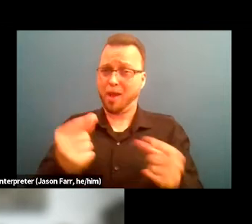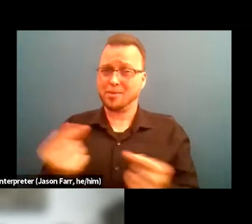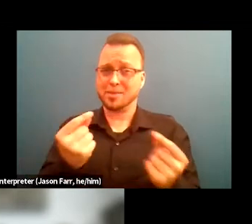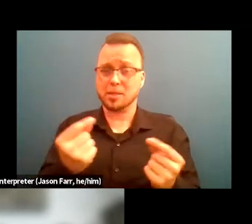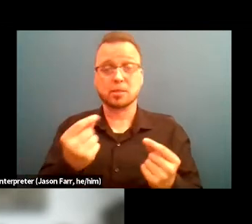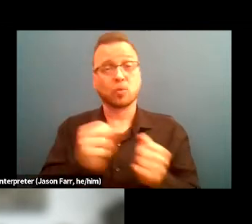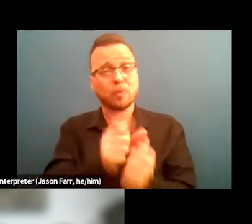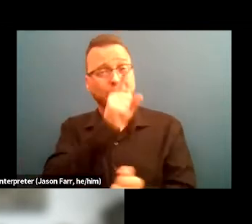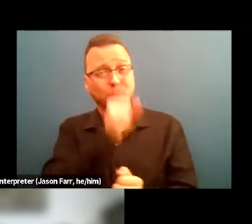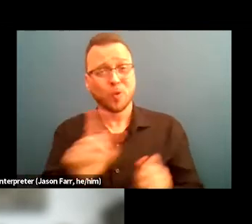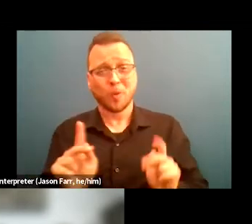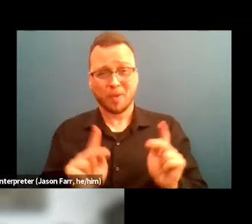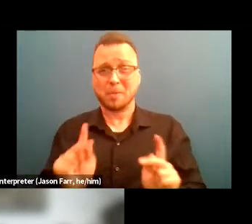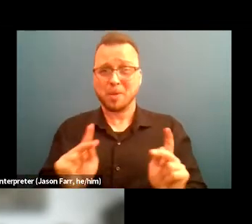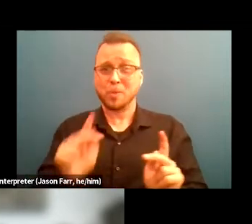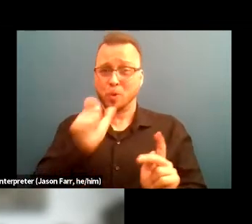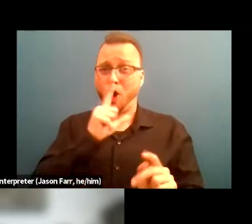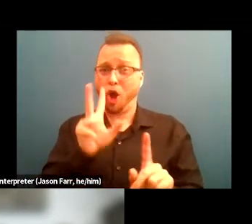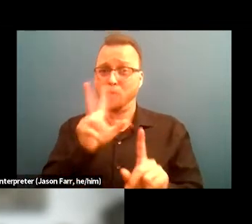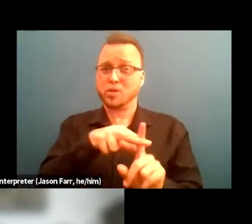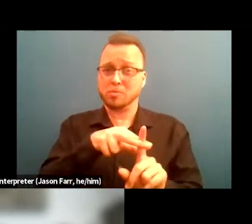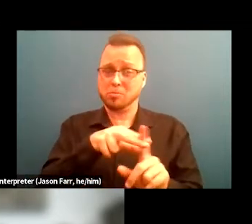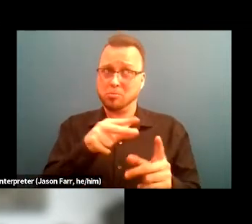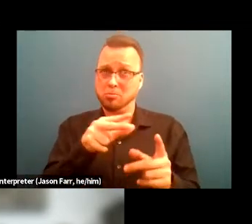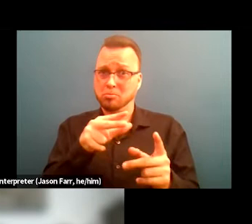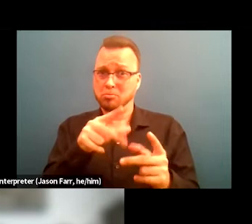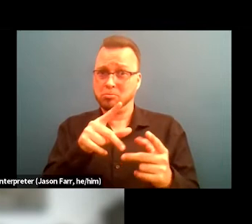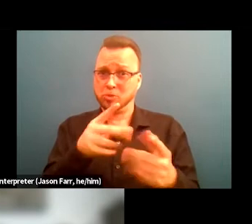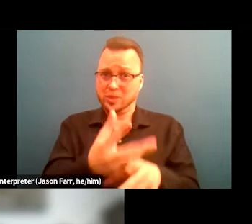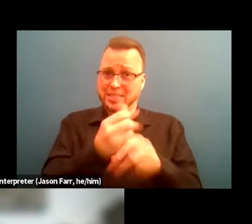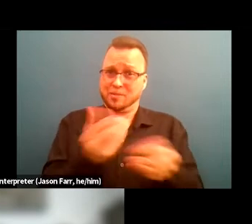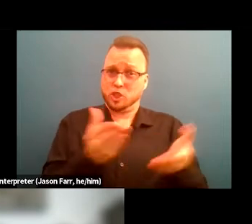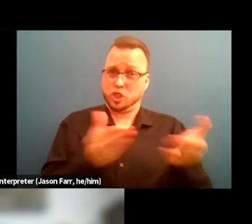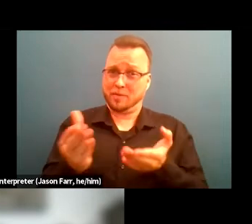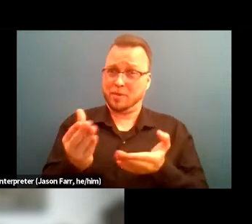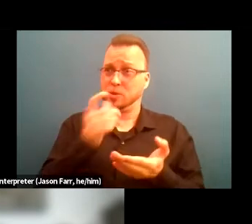that are delegated for services coming from maybe the judicial system